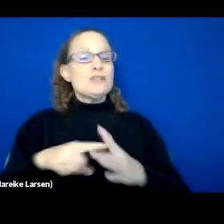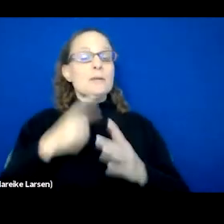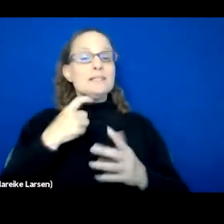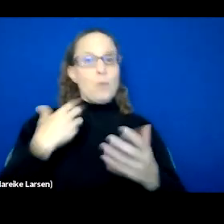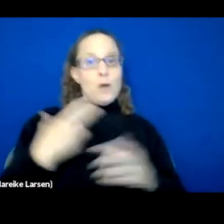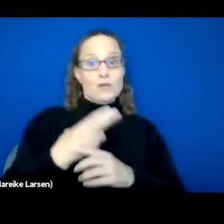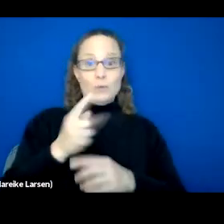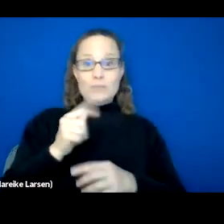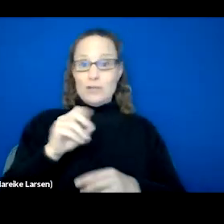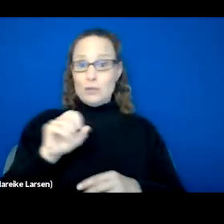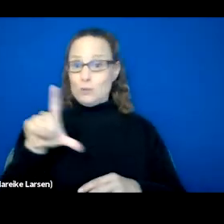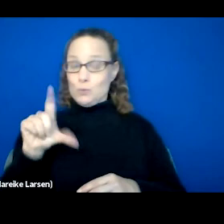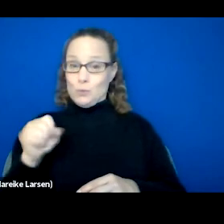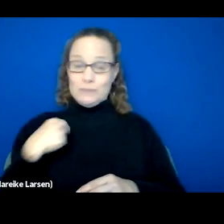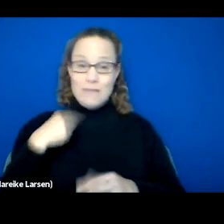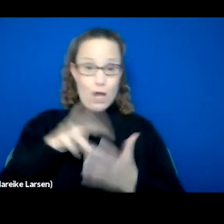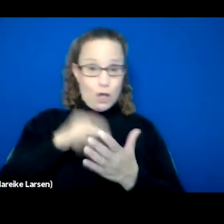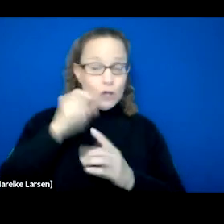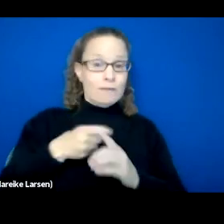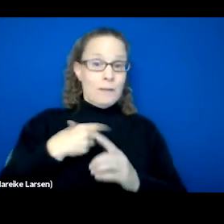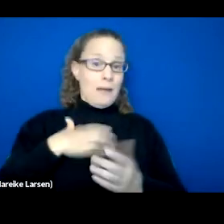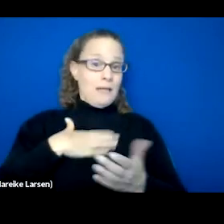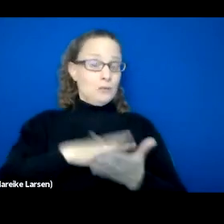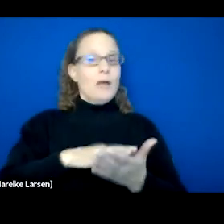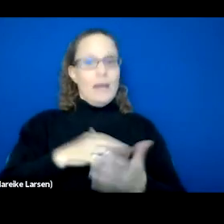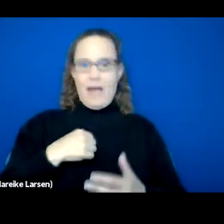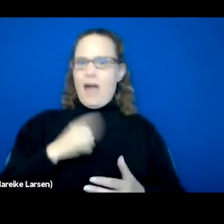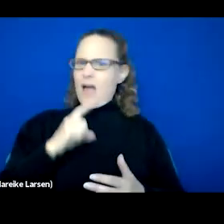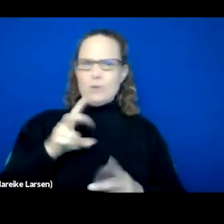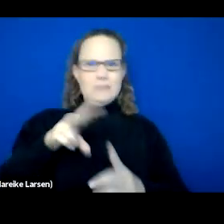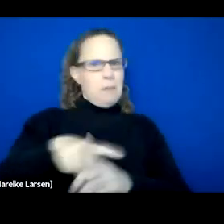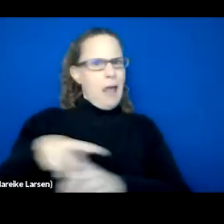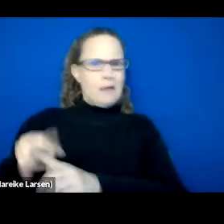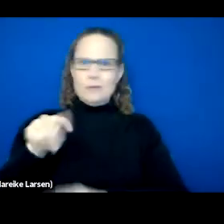that I learned from the schooling. And I was because you need those tools. It's very, very important.